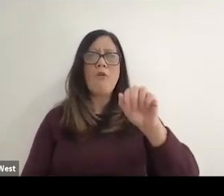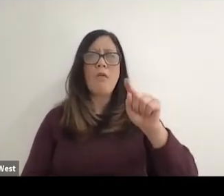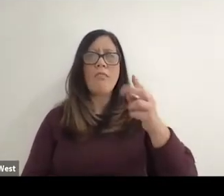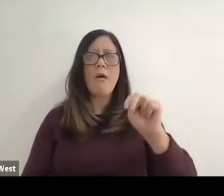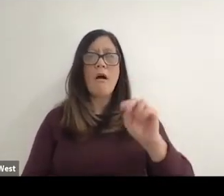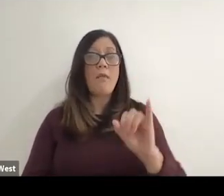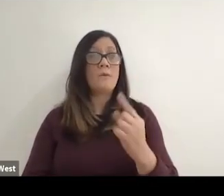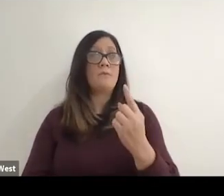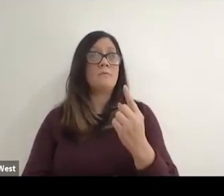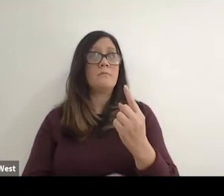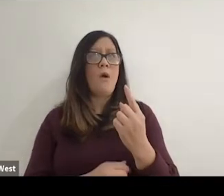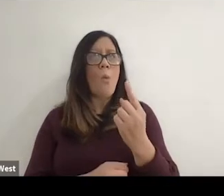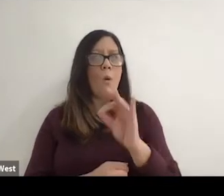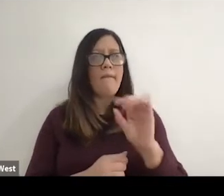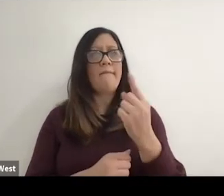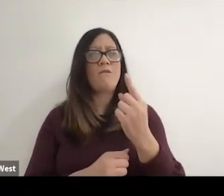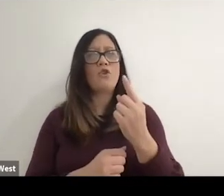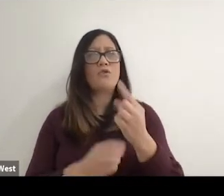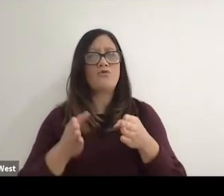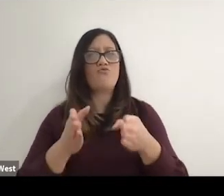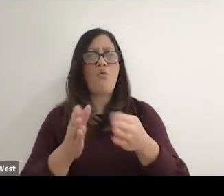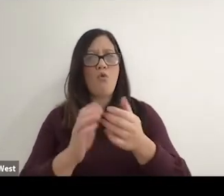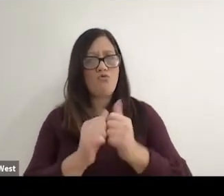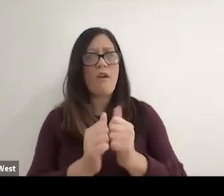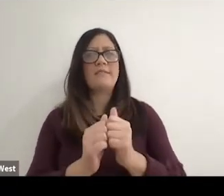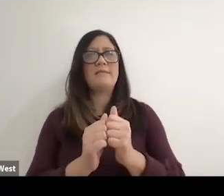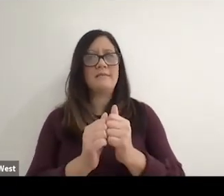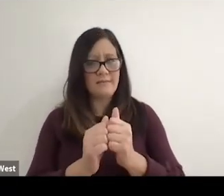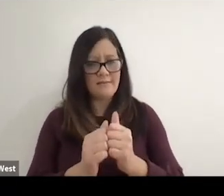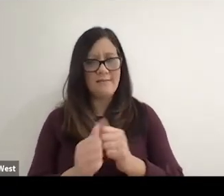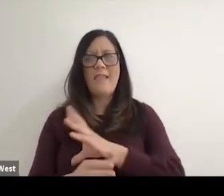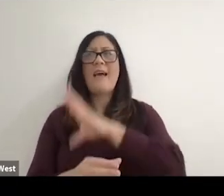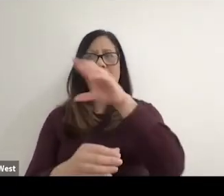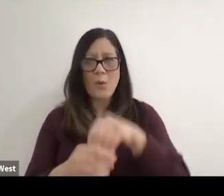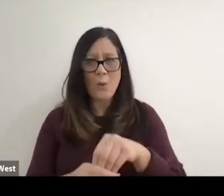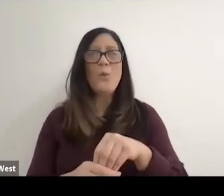that was one of the 1st Rd races that that brought that sport.